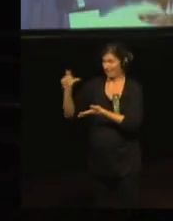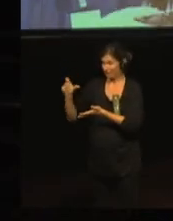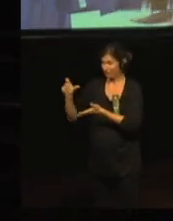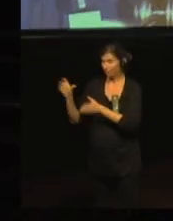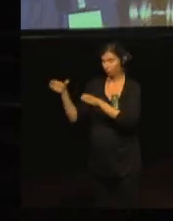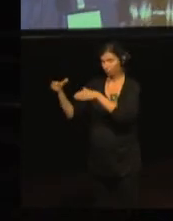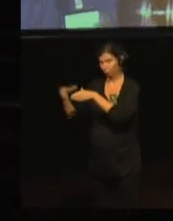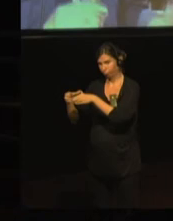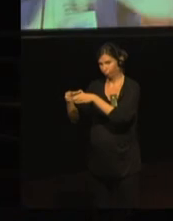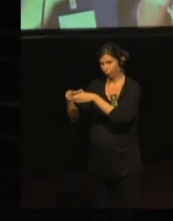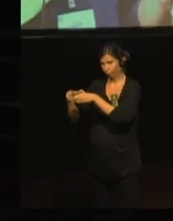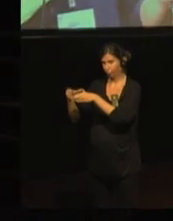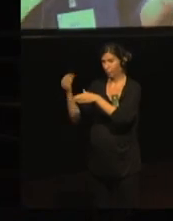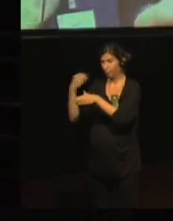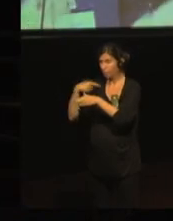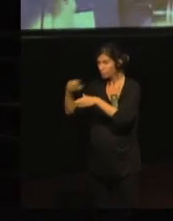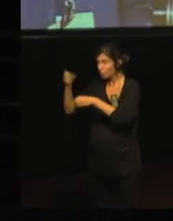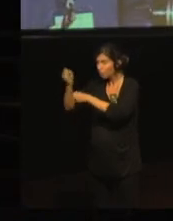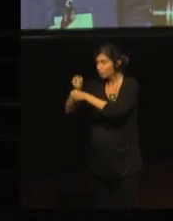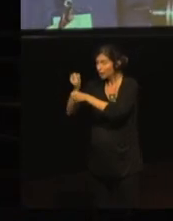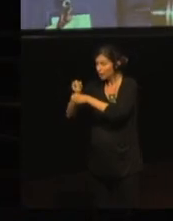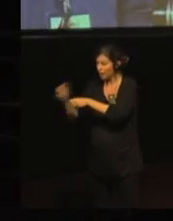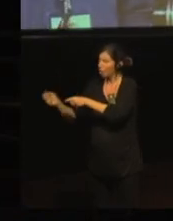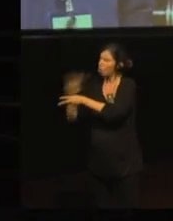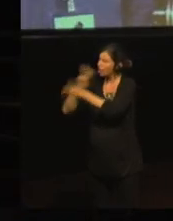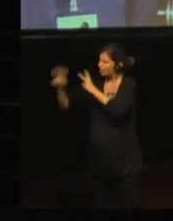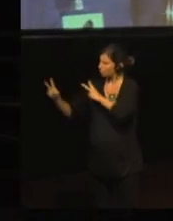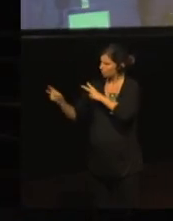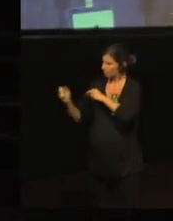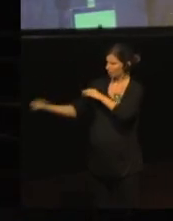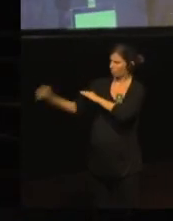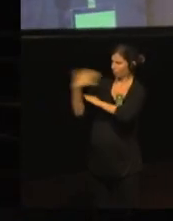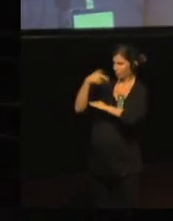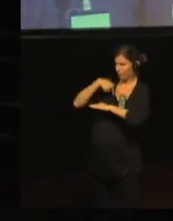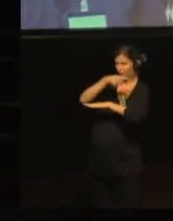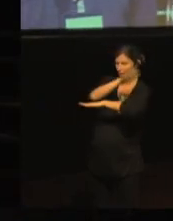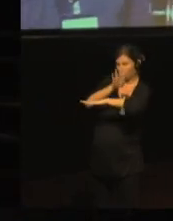who made the final questionnaire that we could approve in Lille.